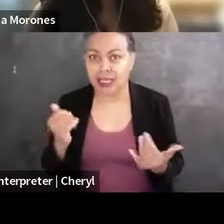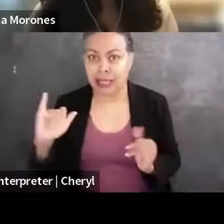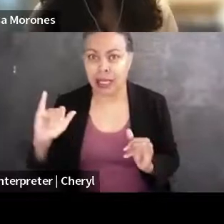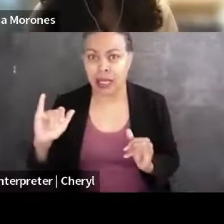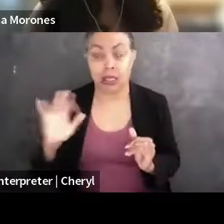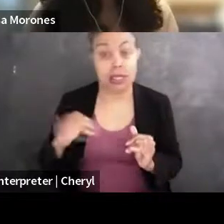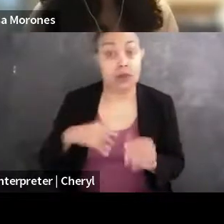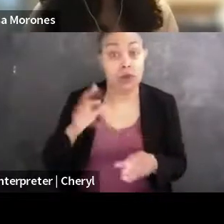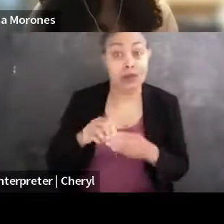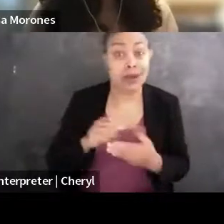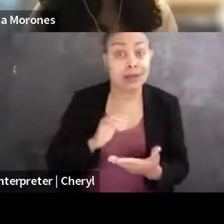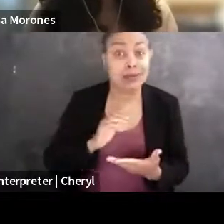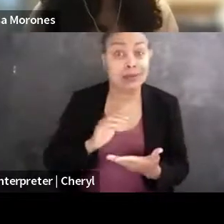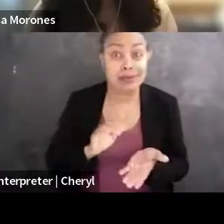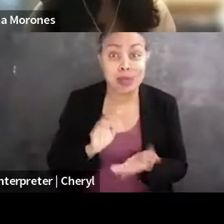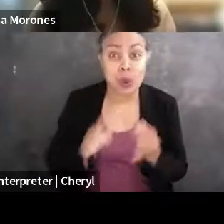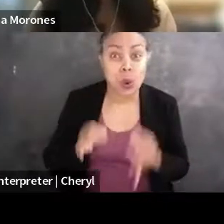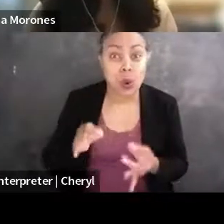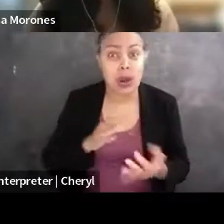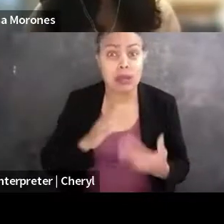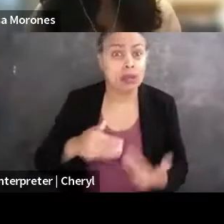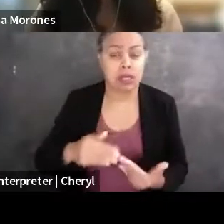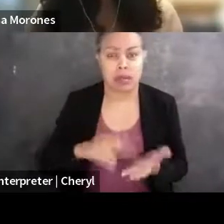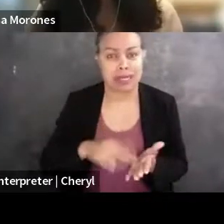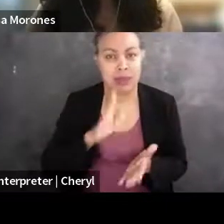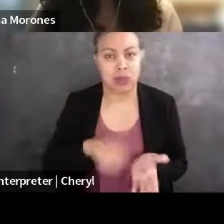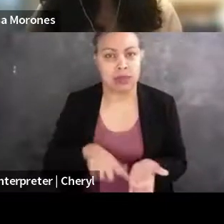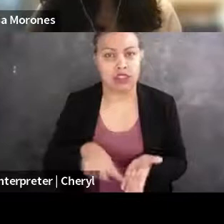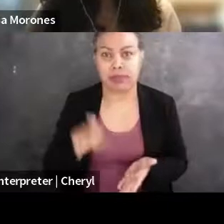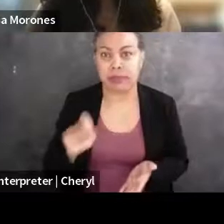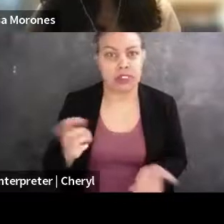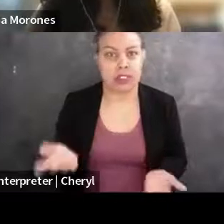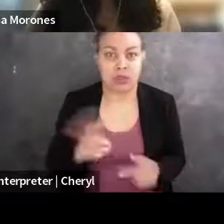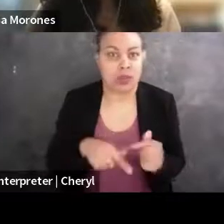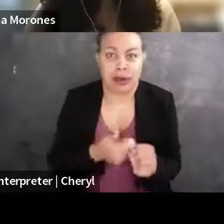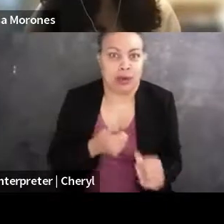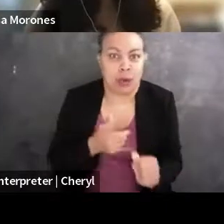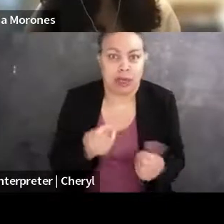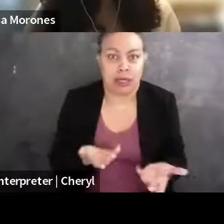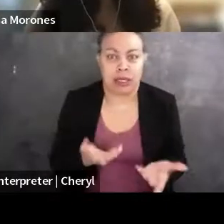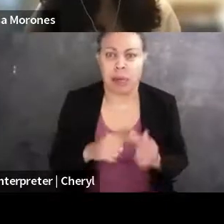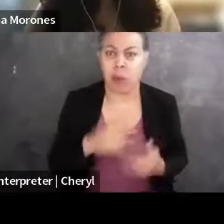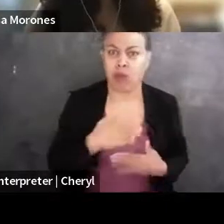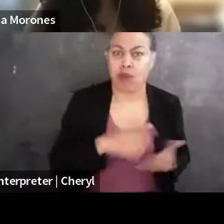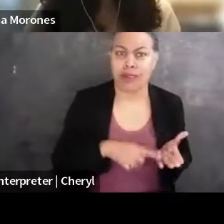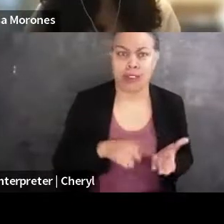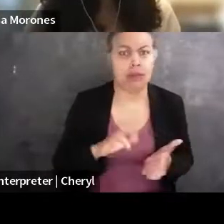you're gonna be doing research, like it's, you don't have the option of not doing it. So I think it's such a good point that sometimes, you know,